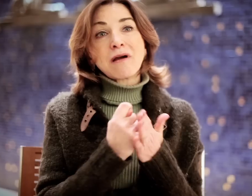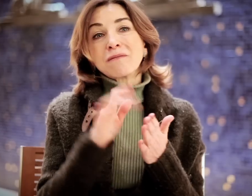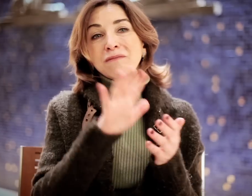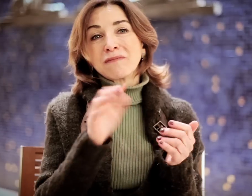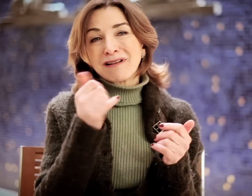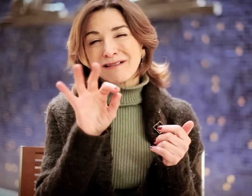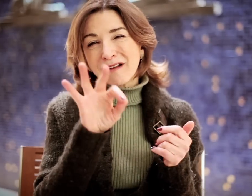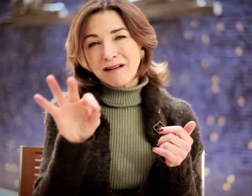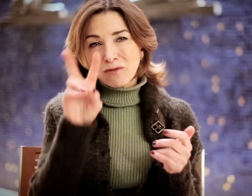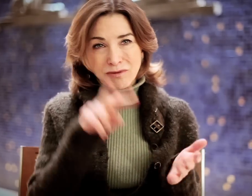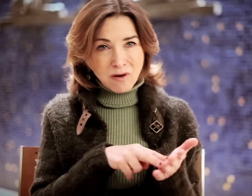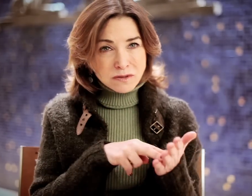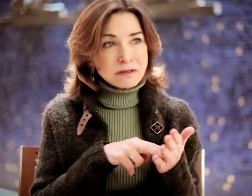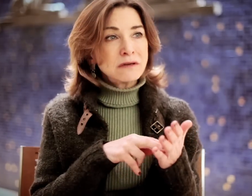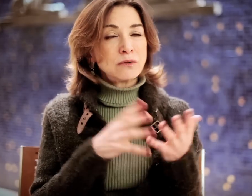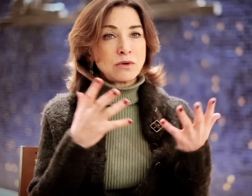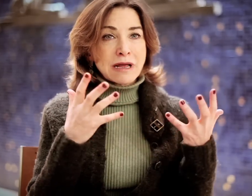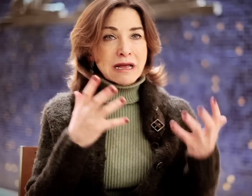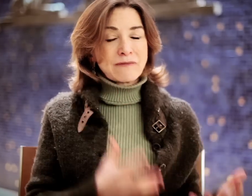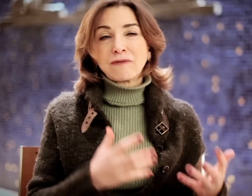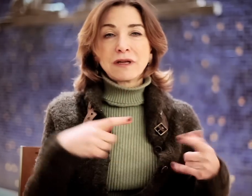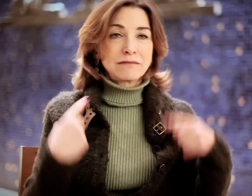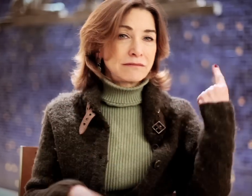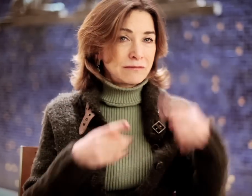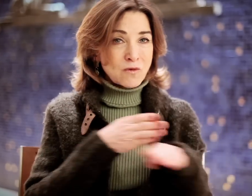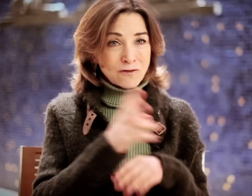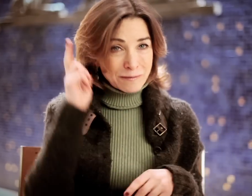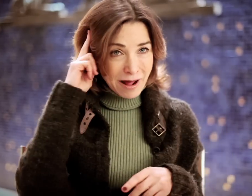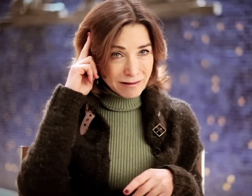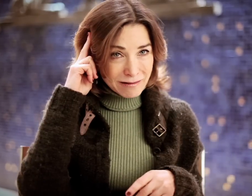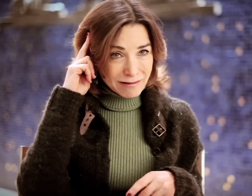At that time, in 1999-2000, there was heavy controversy about the cochlear implant.